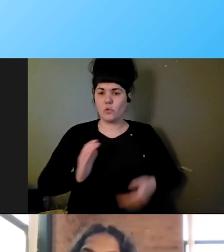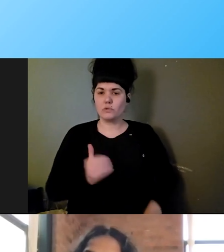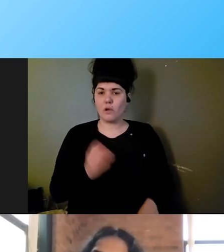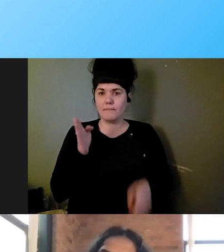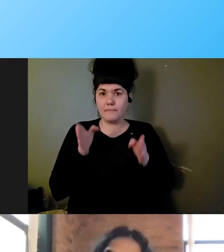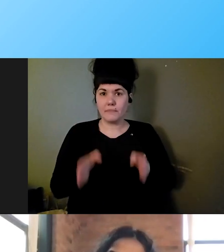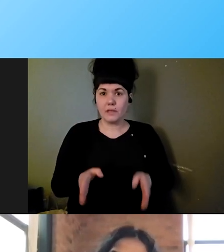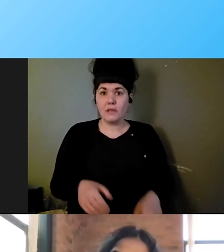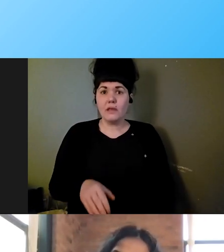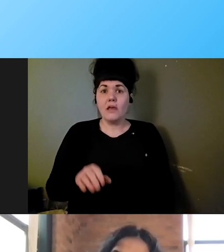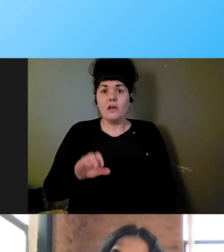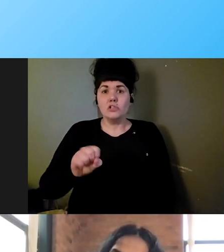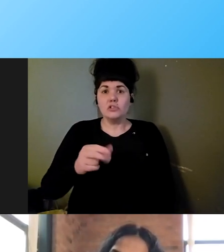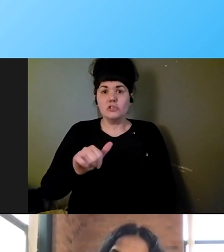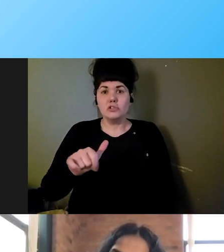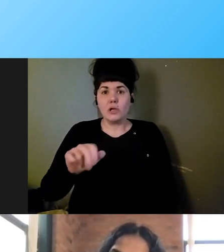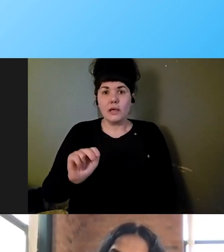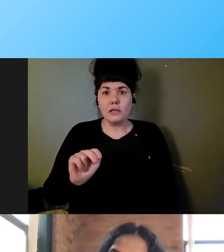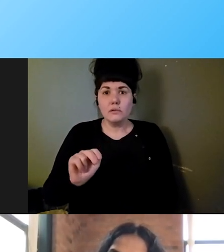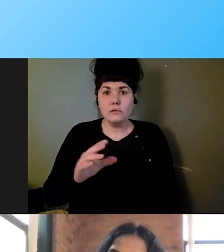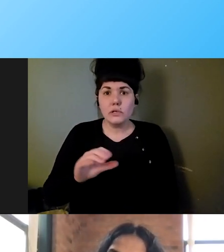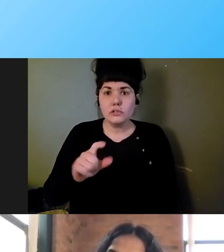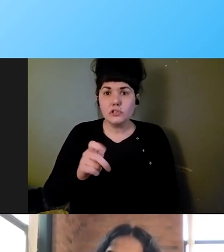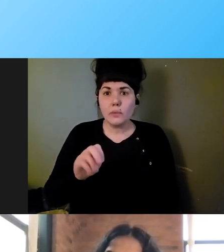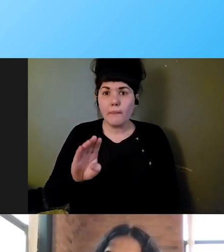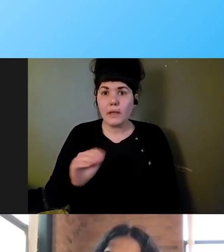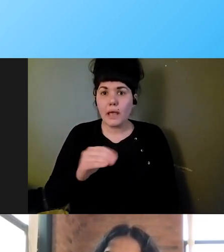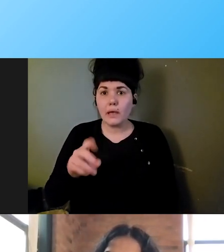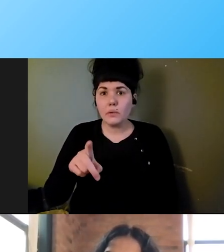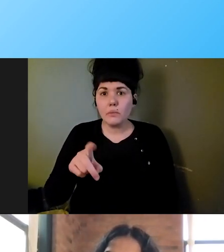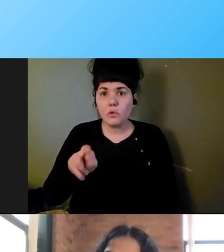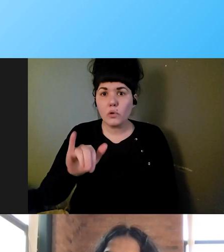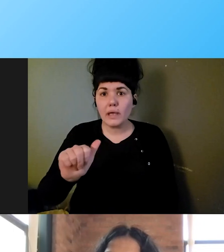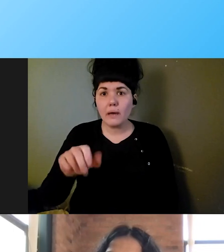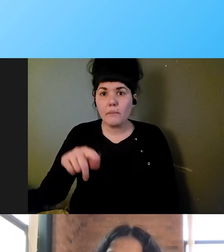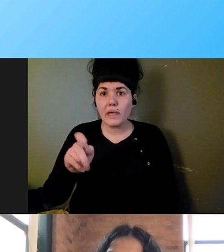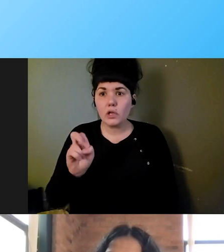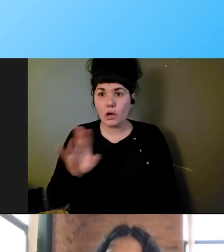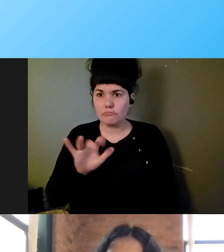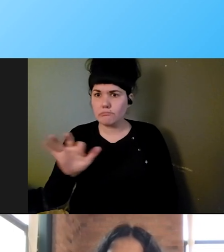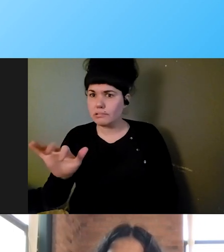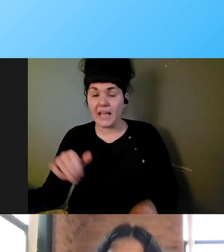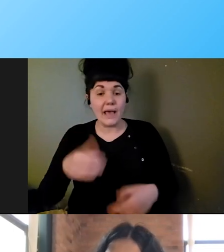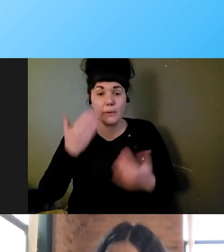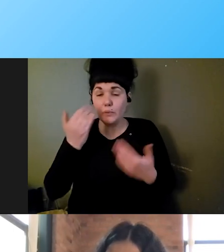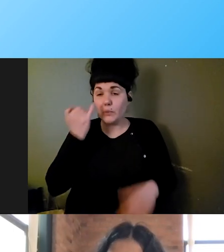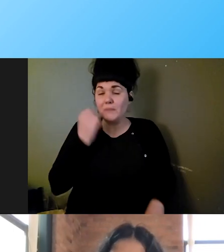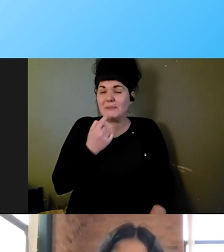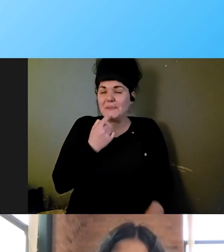a moderator. I would like to present our panelists, Shaylin Sluzalis,